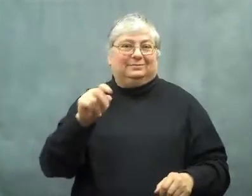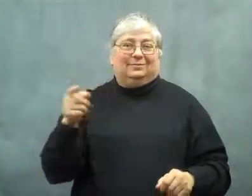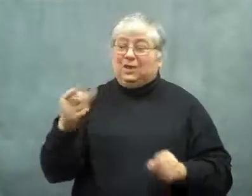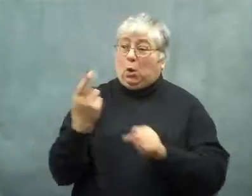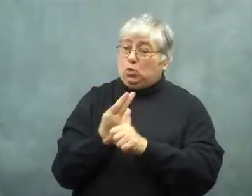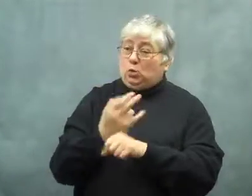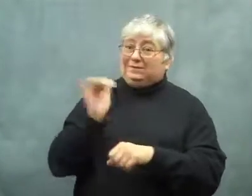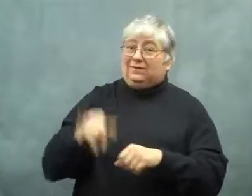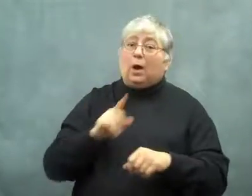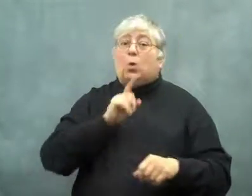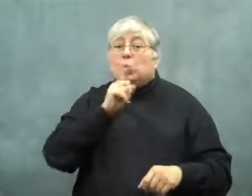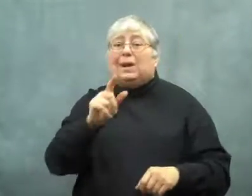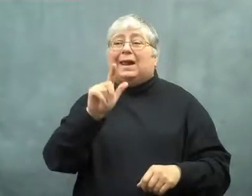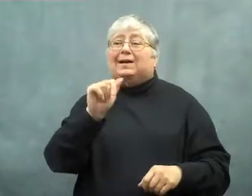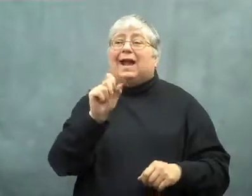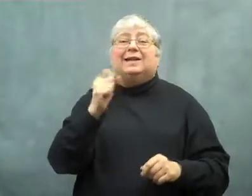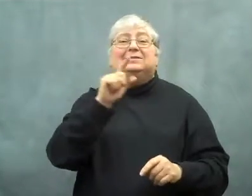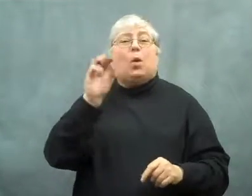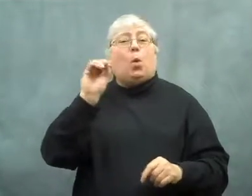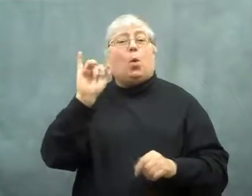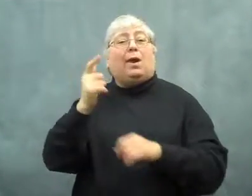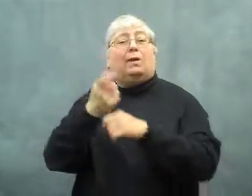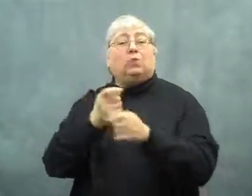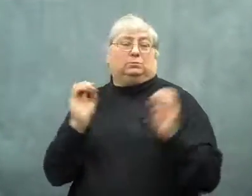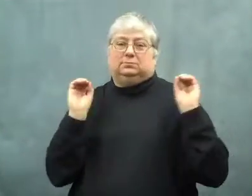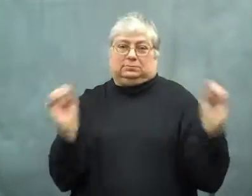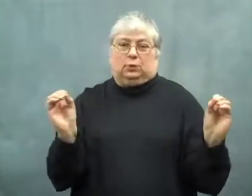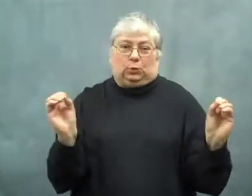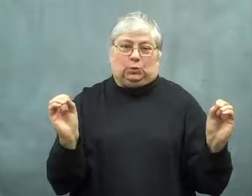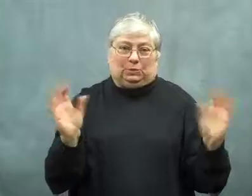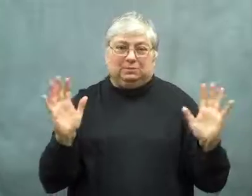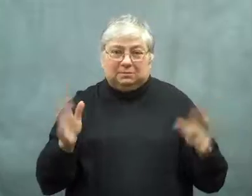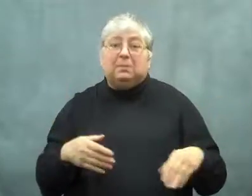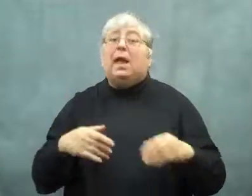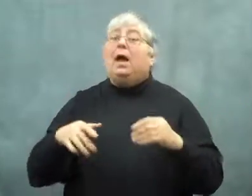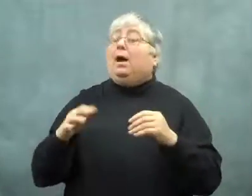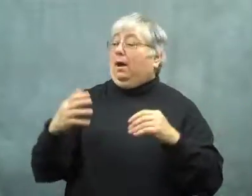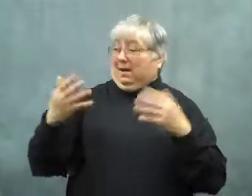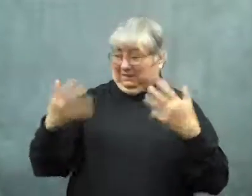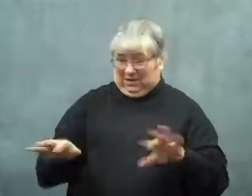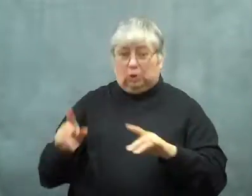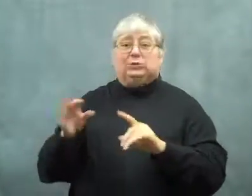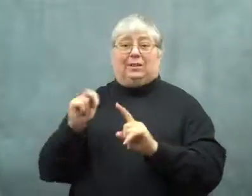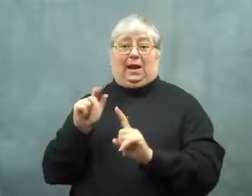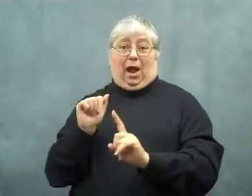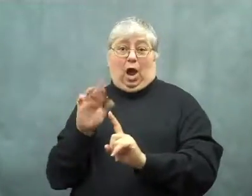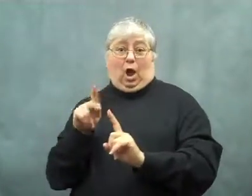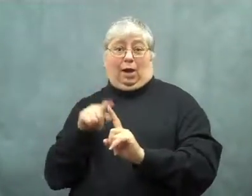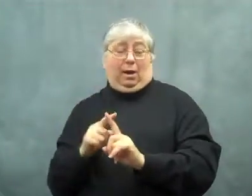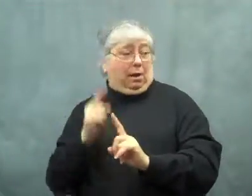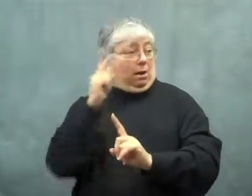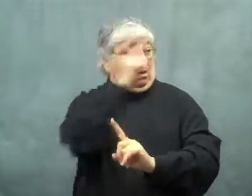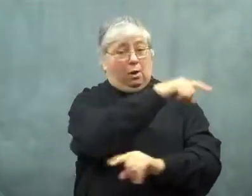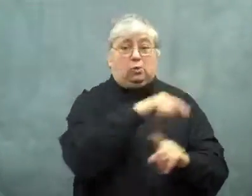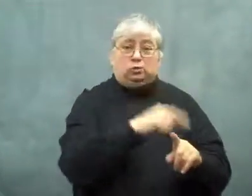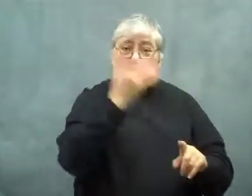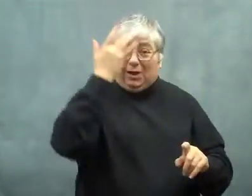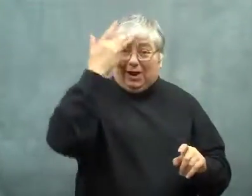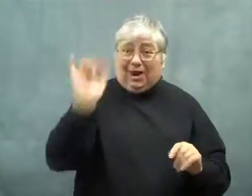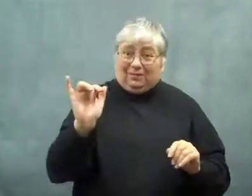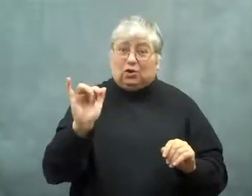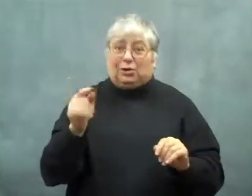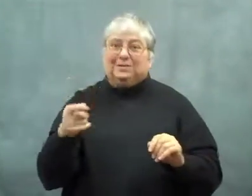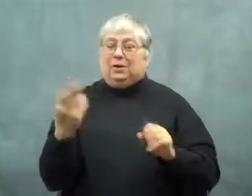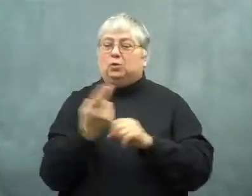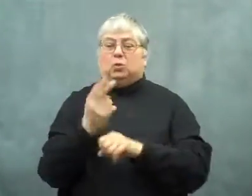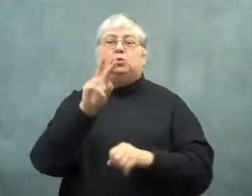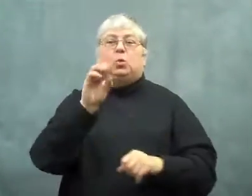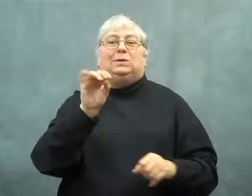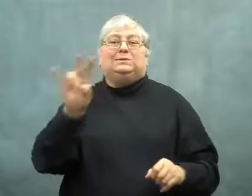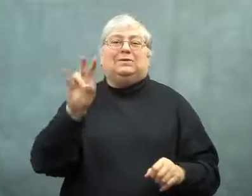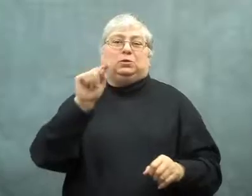No petroleum based gasoline was used.